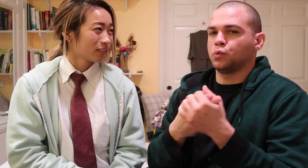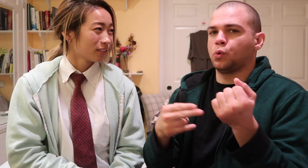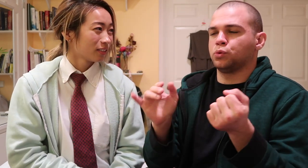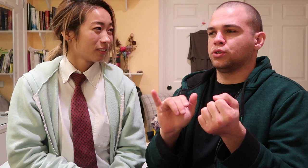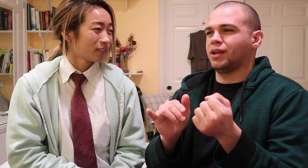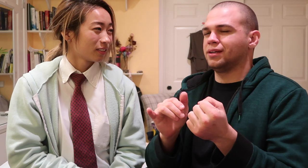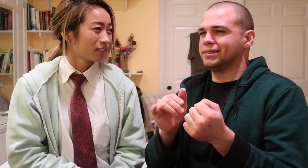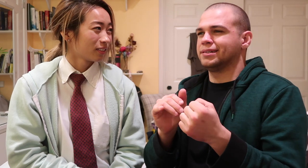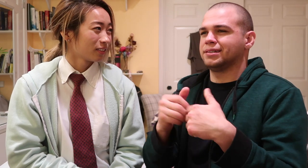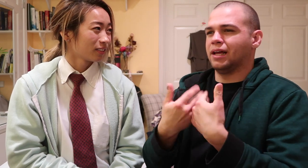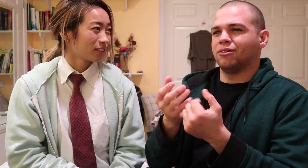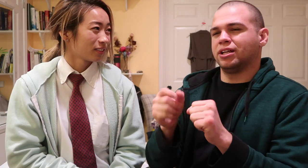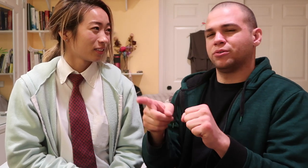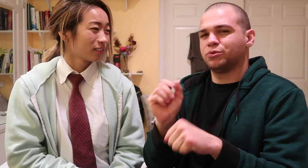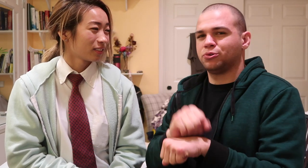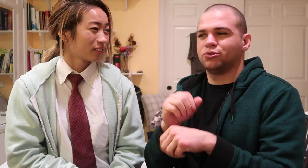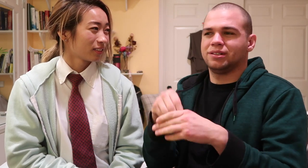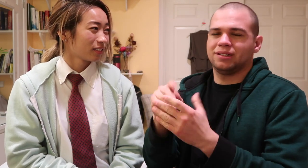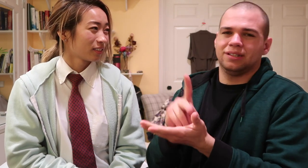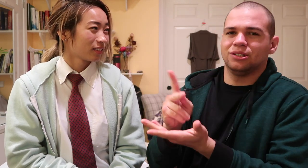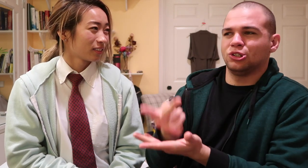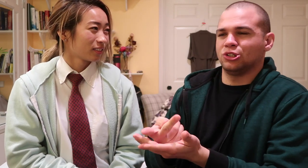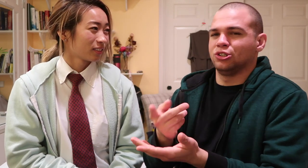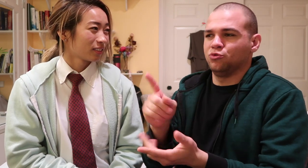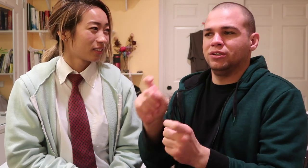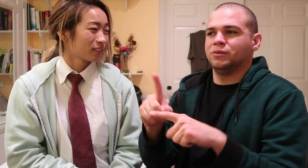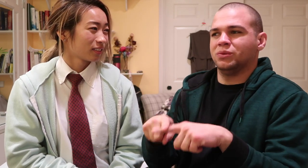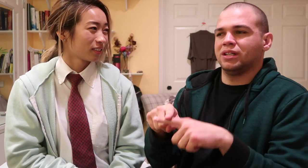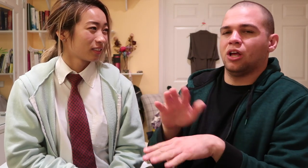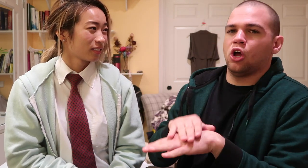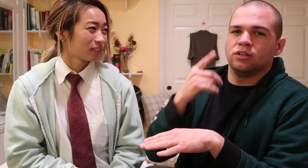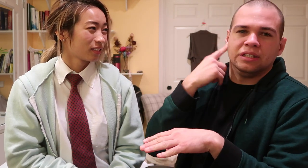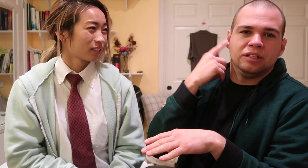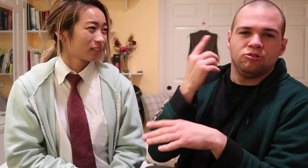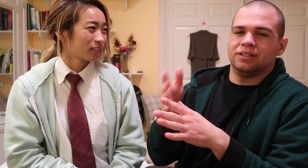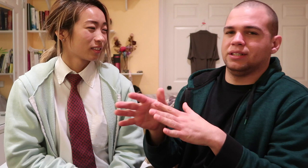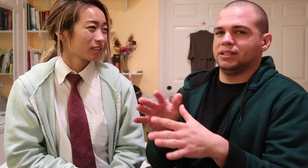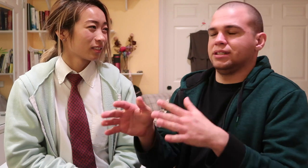yes, they were both like how can you work in a kitchen. You need to rely on hearing